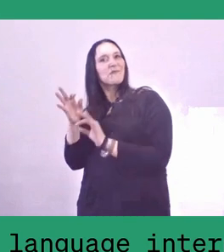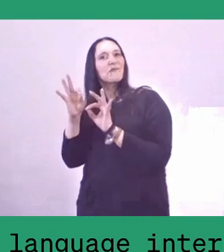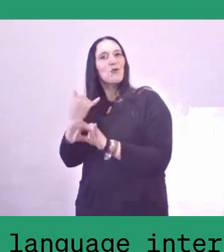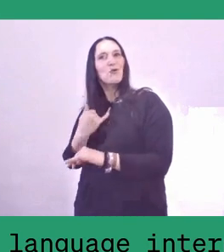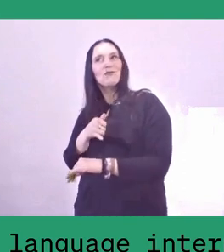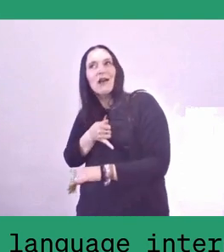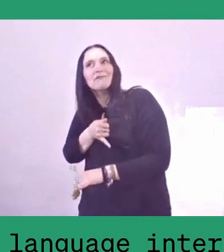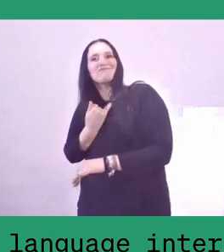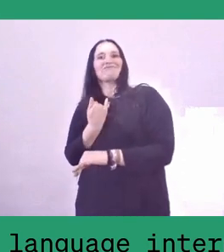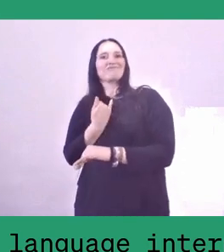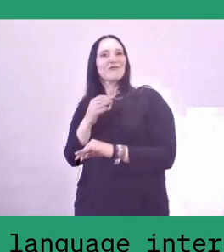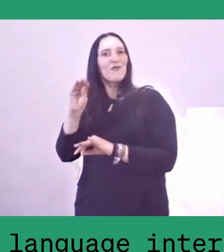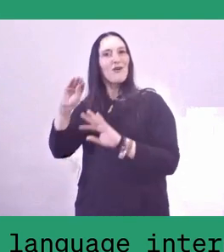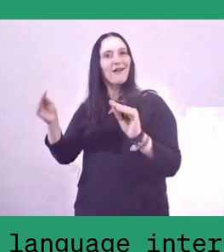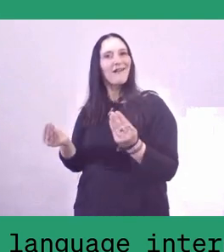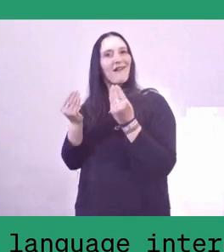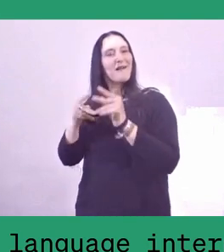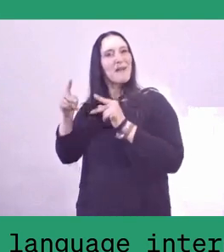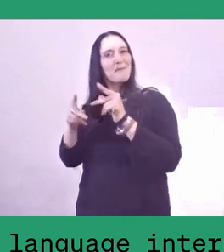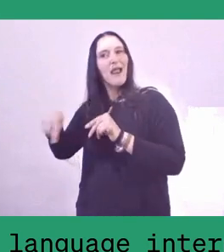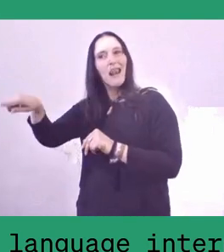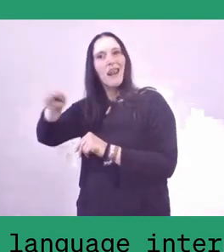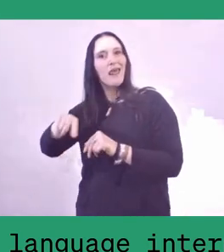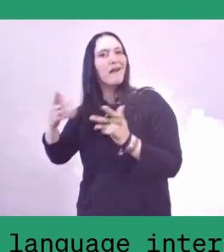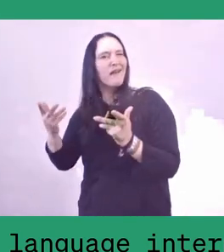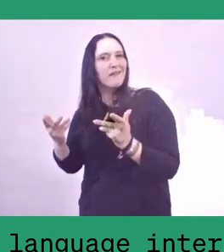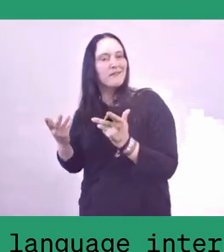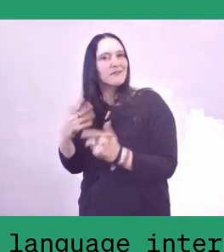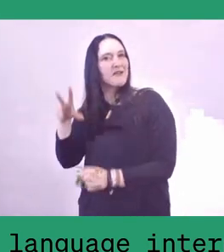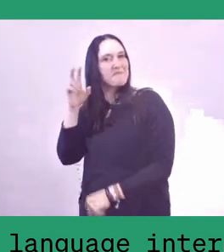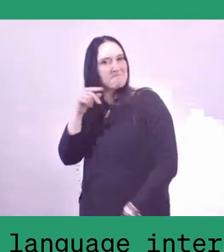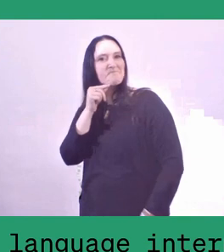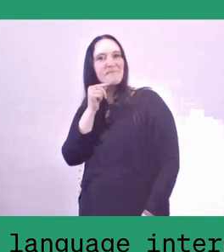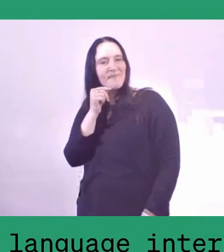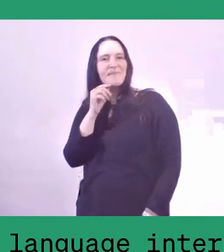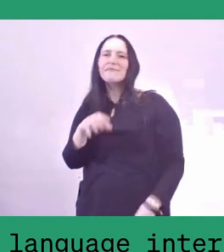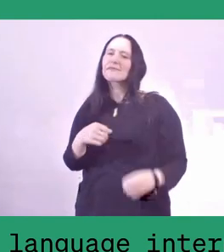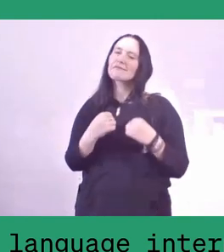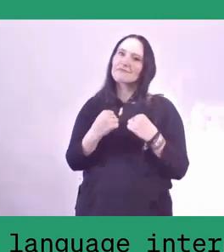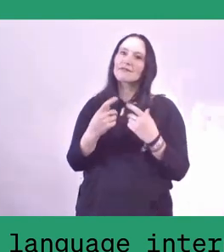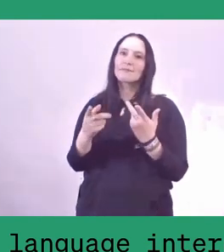with the younger generation. But I'm sure that we're going to continue discussing this